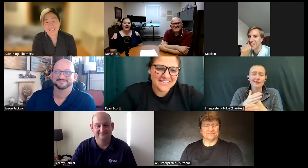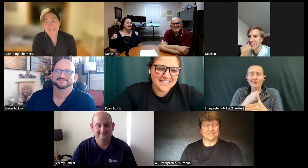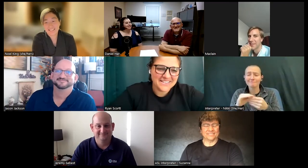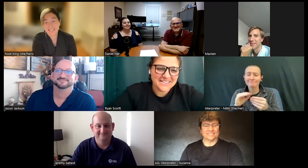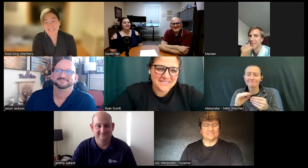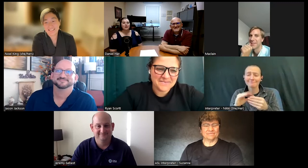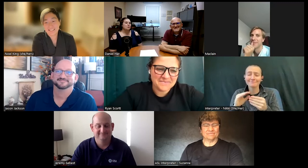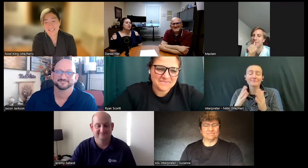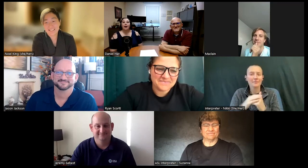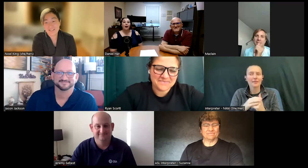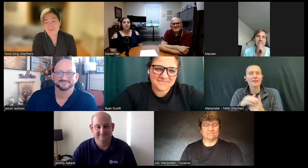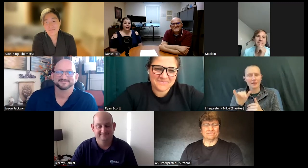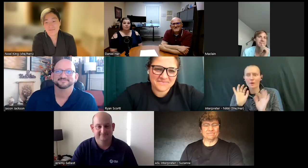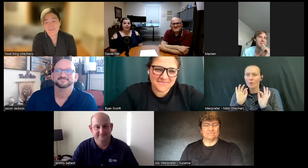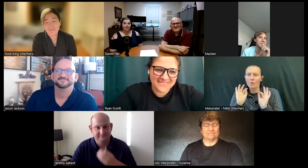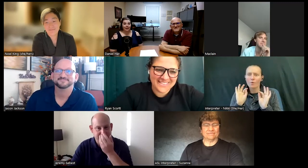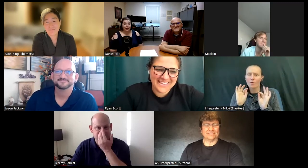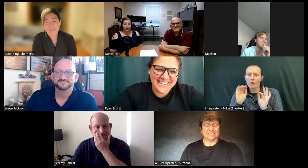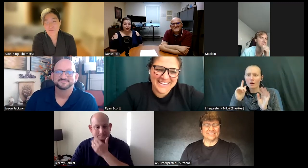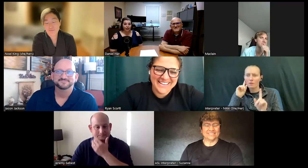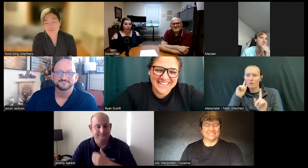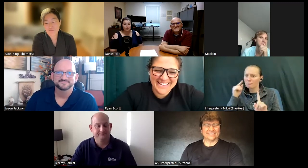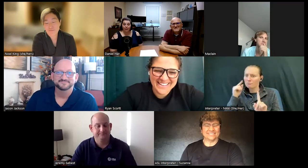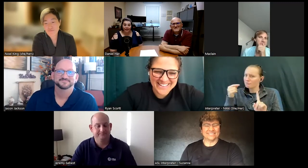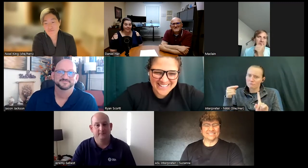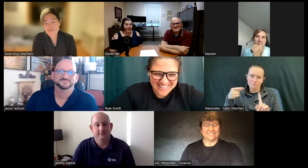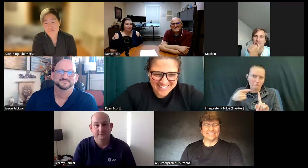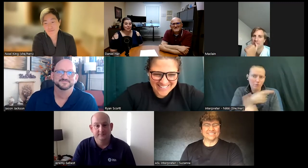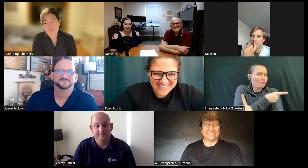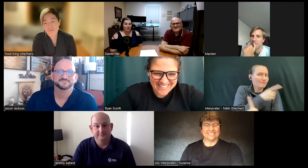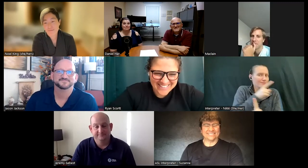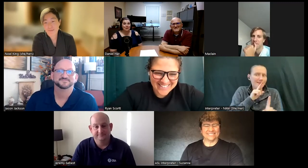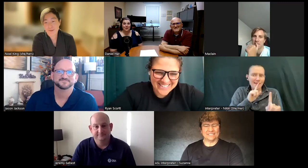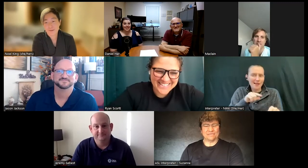that was not where I expected that answer to go but I'm so happy it went